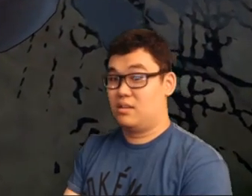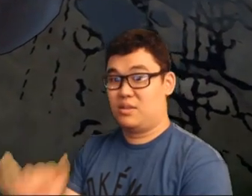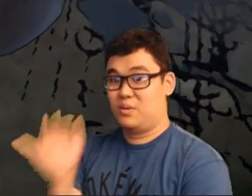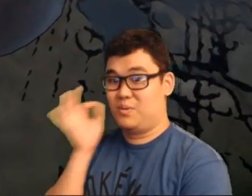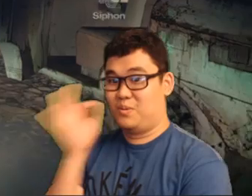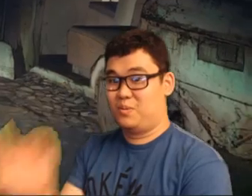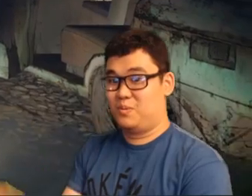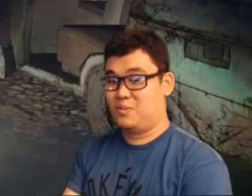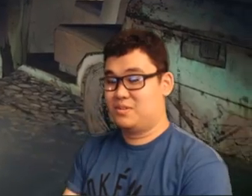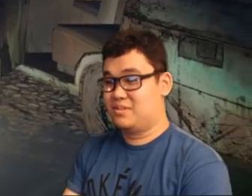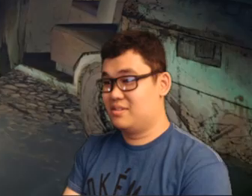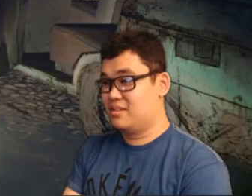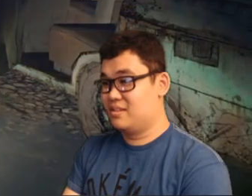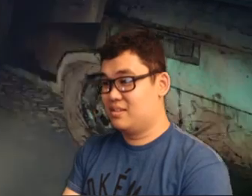Oh, that was close!